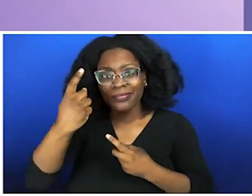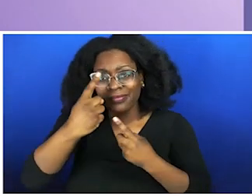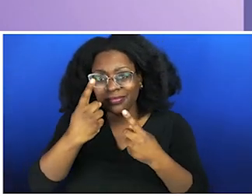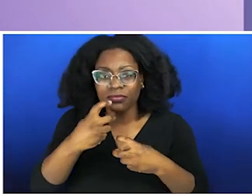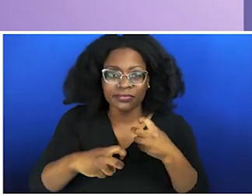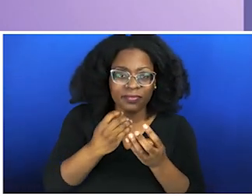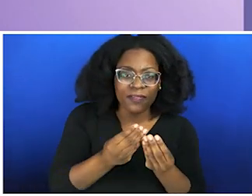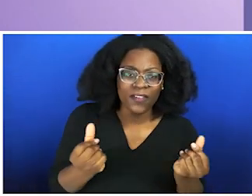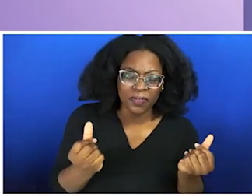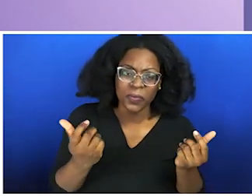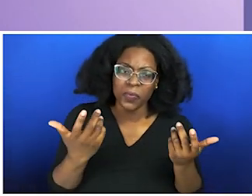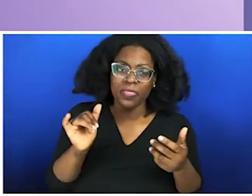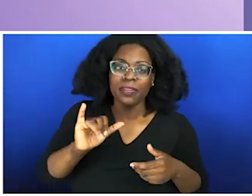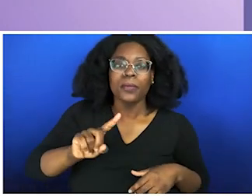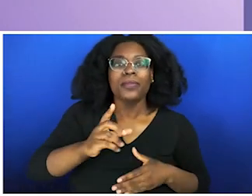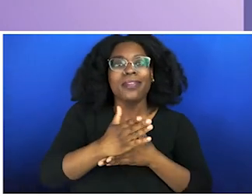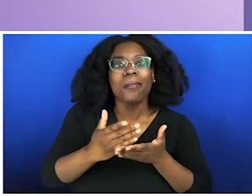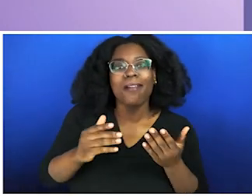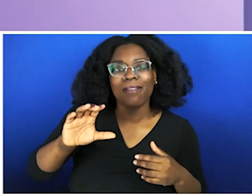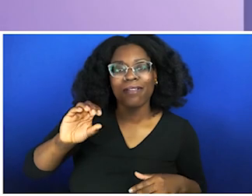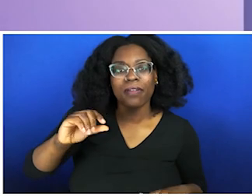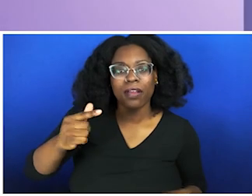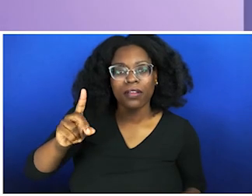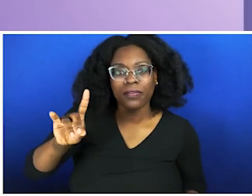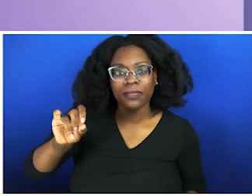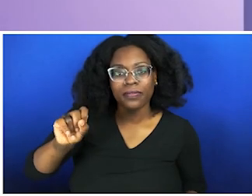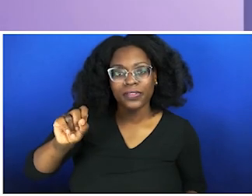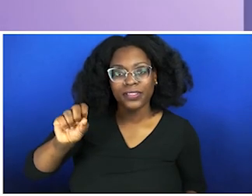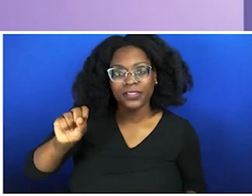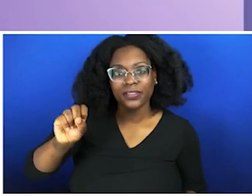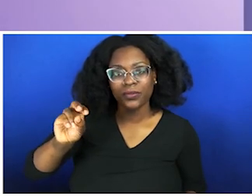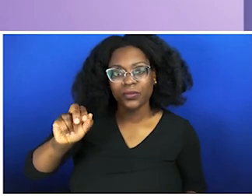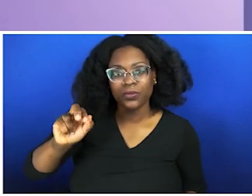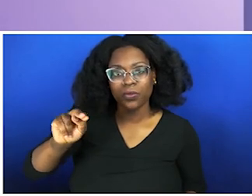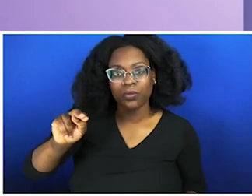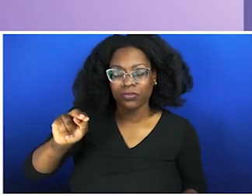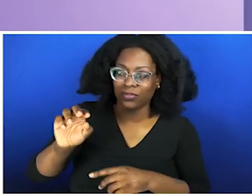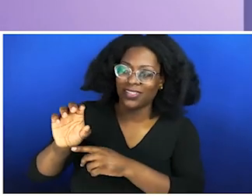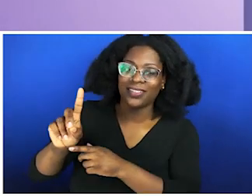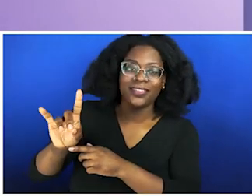not been exposed to adversity, or diversity, it keeps you very immature neurologically.